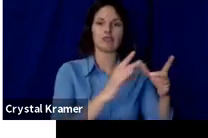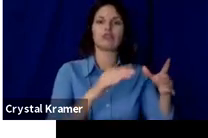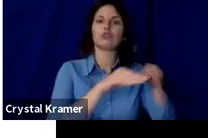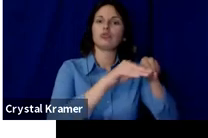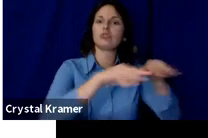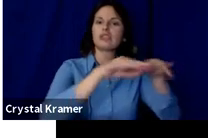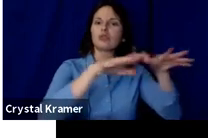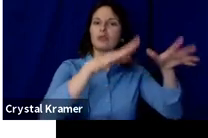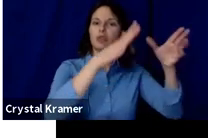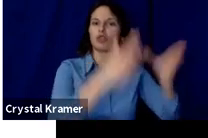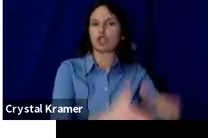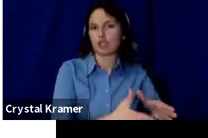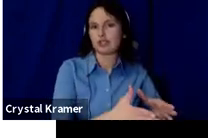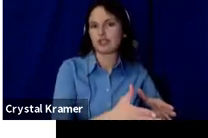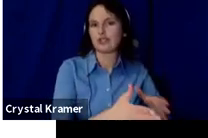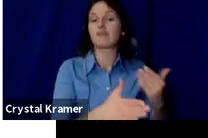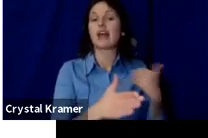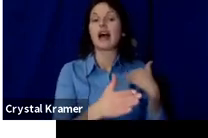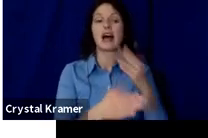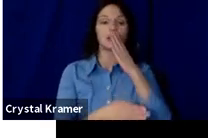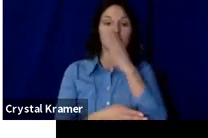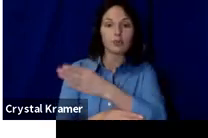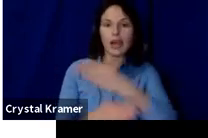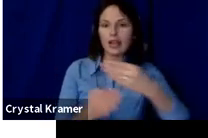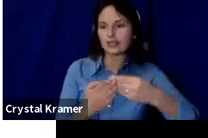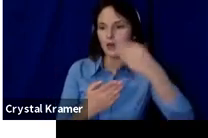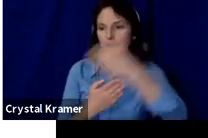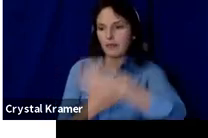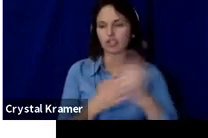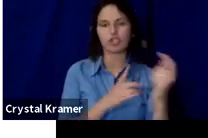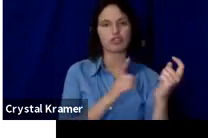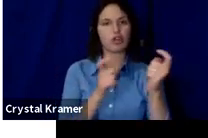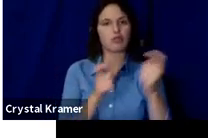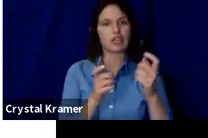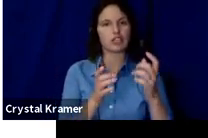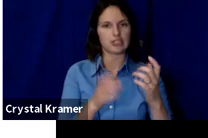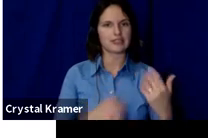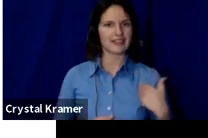donations so if you need particular types of equipment, you can put that equipment on